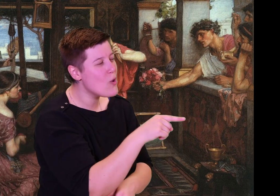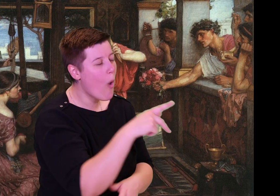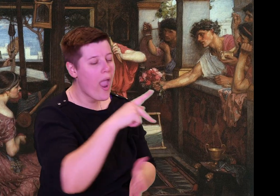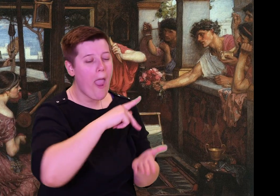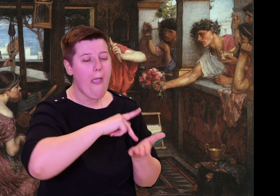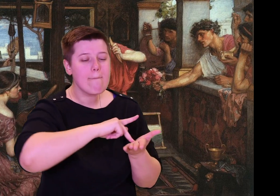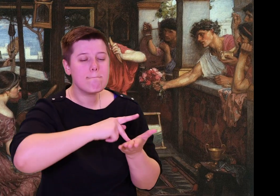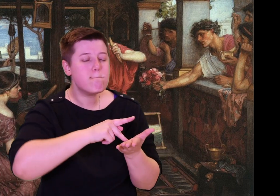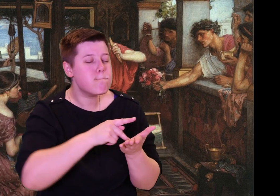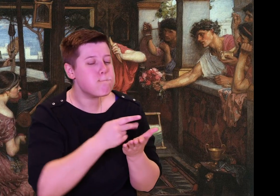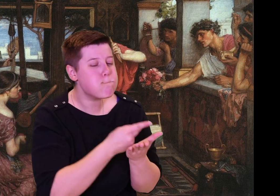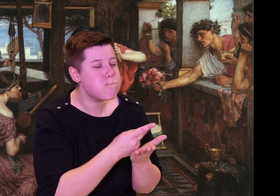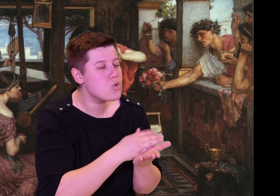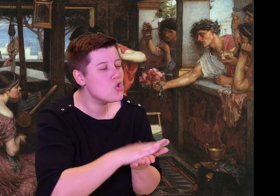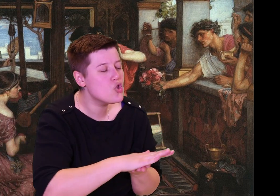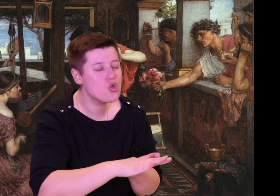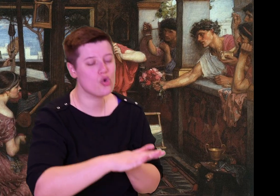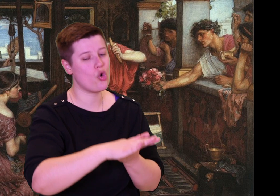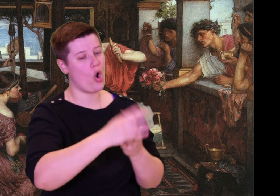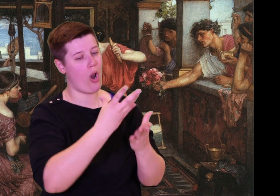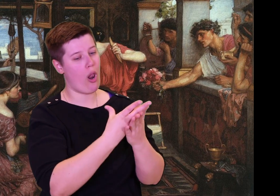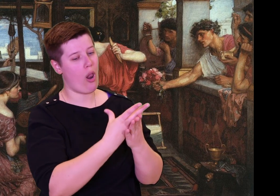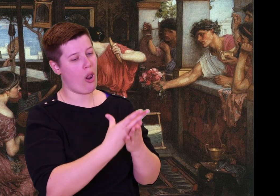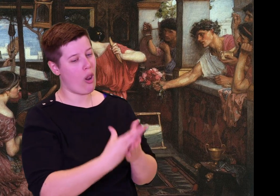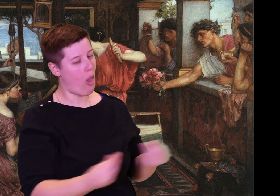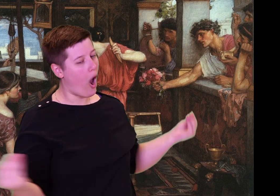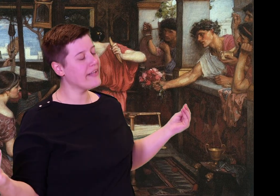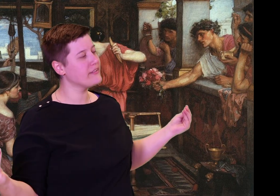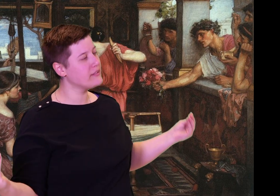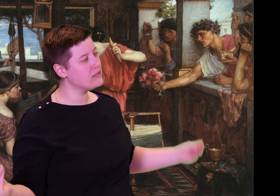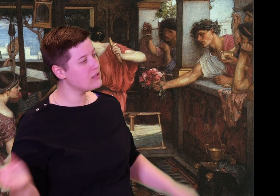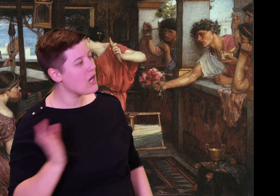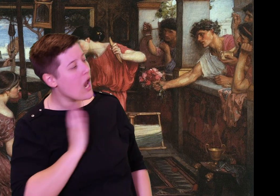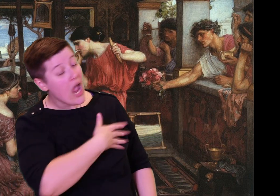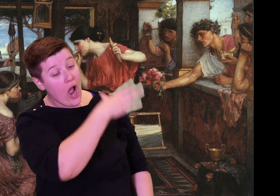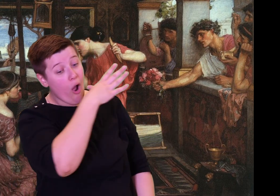"Antinous, I cannot force my mother out of the house. She gave birth to me and